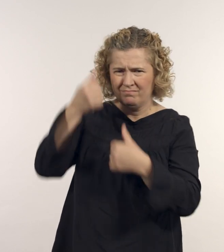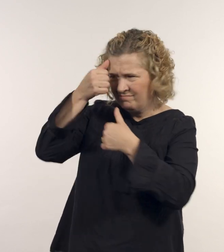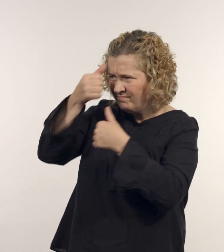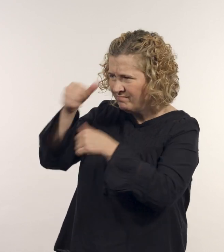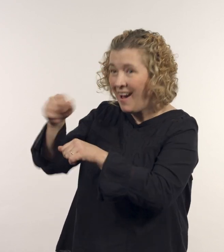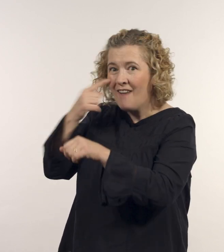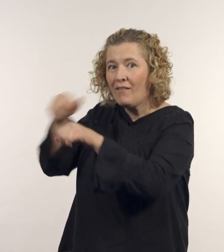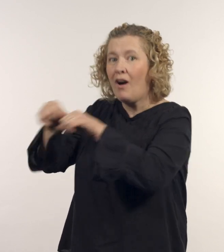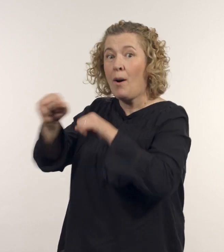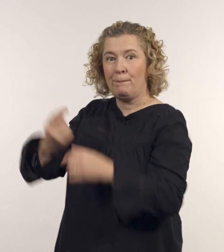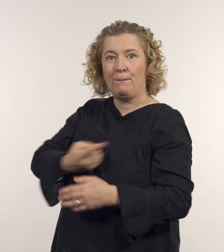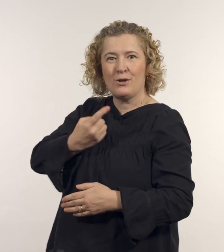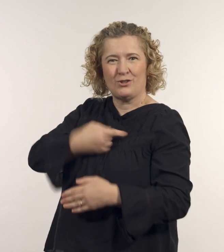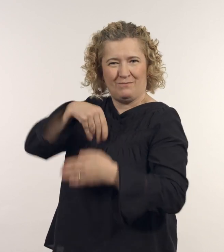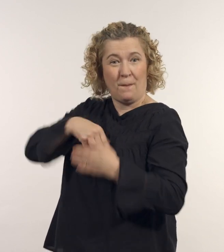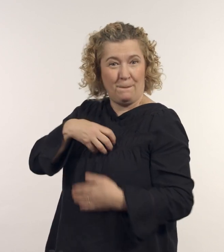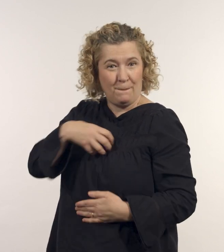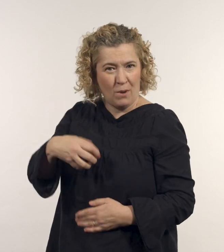Getting to know Firass gave me more insight into his personality.